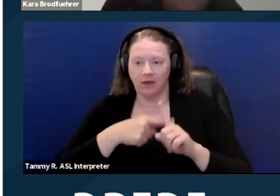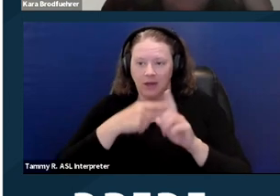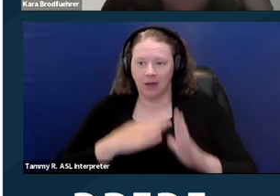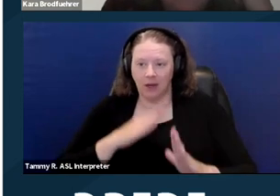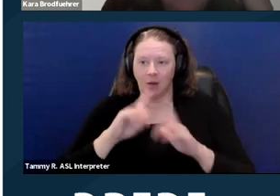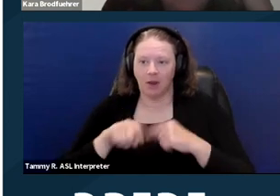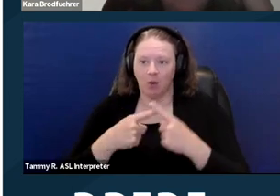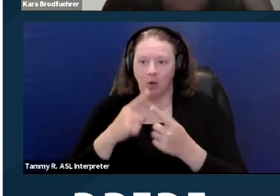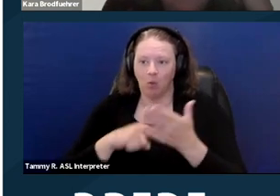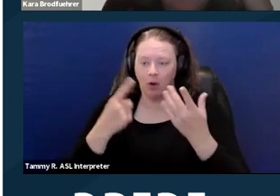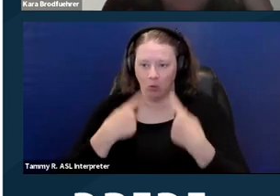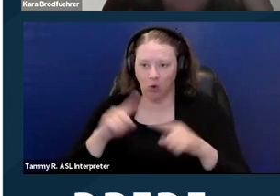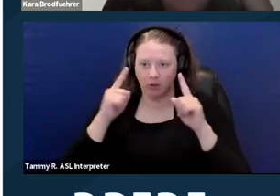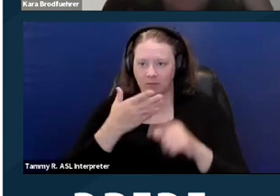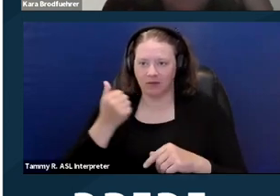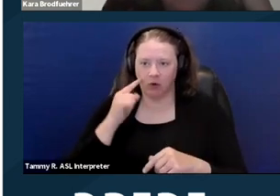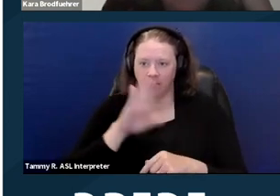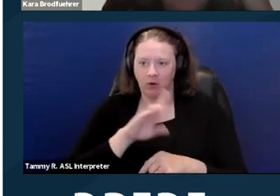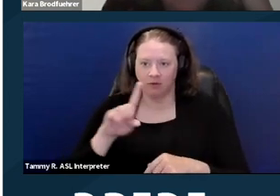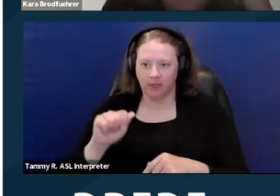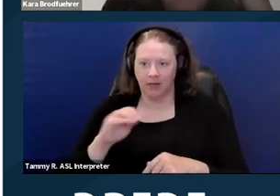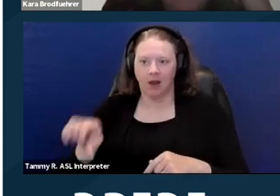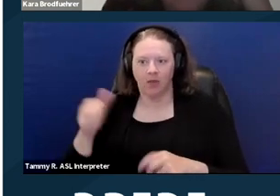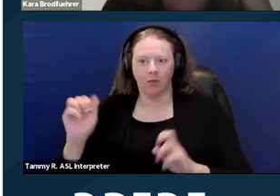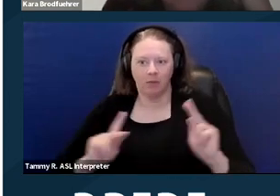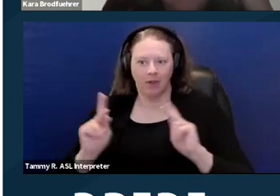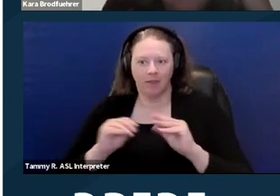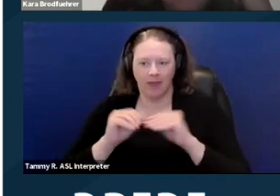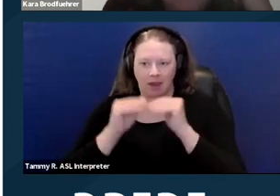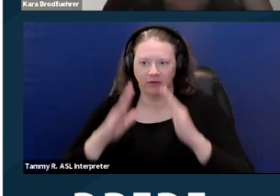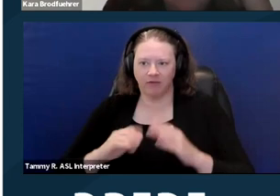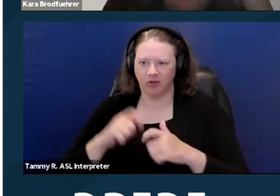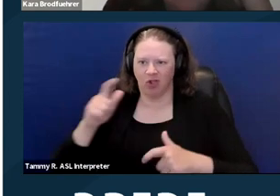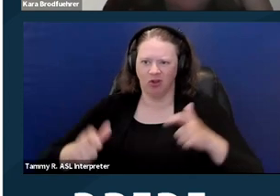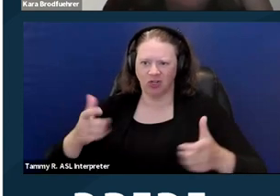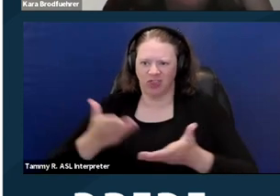and the rest of the people in the household. If there's something that, you know, a large device or chair that renders